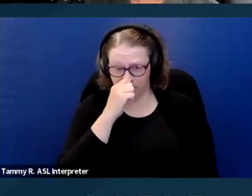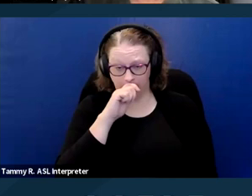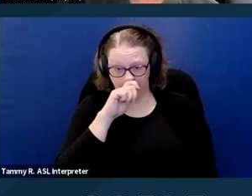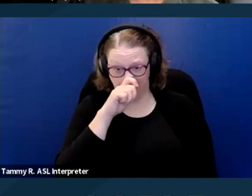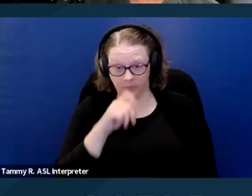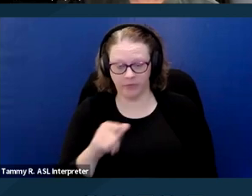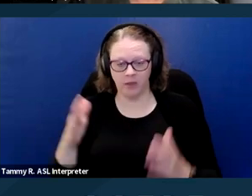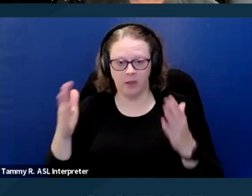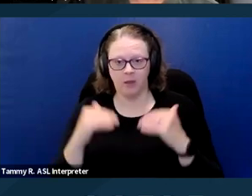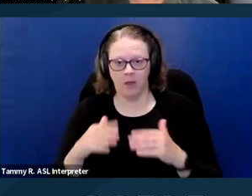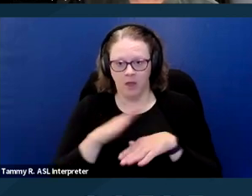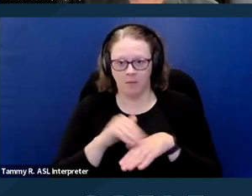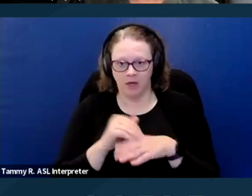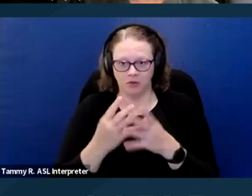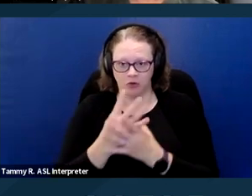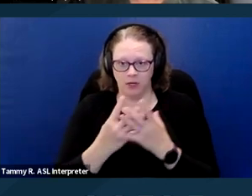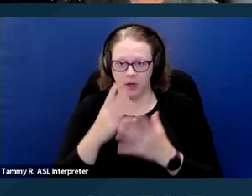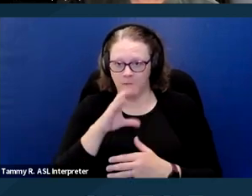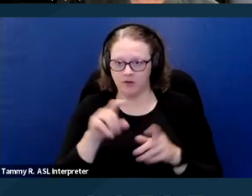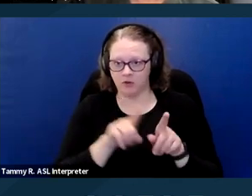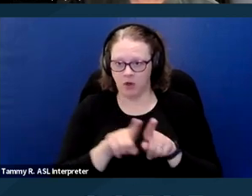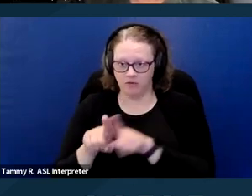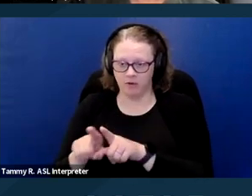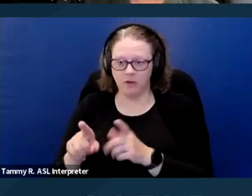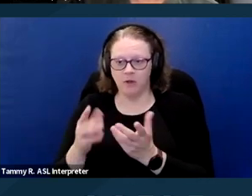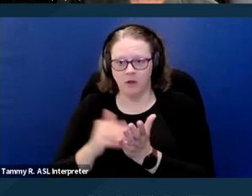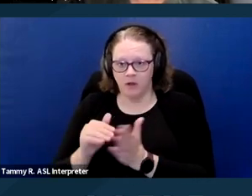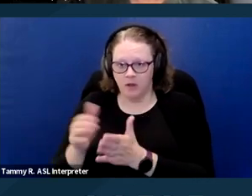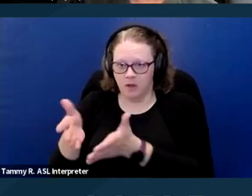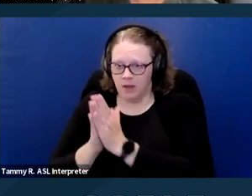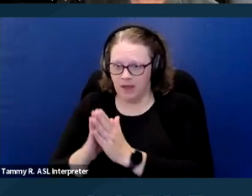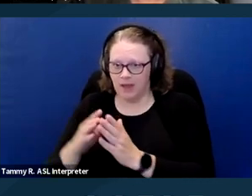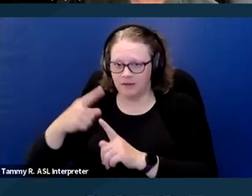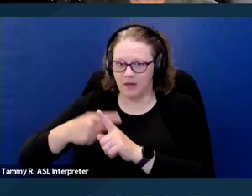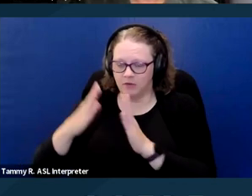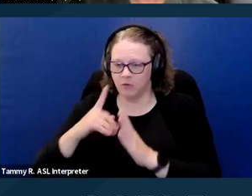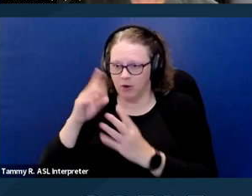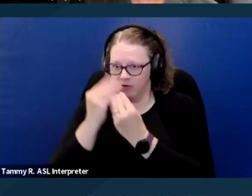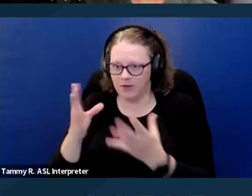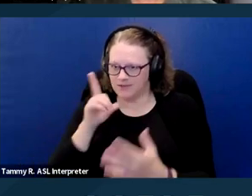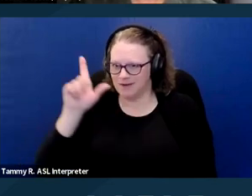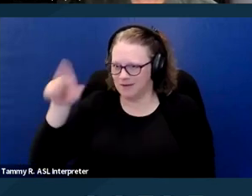Pet screening companies also often ask tenants for information that's not necessary to process a request